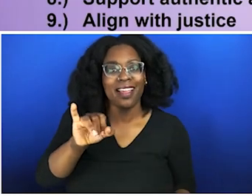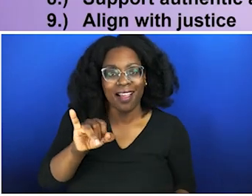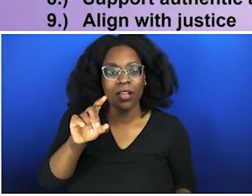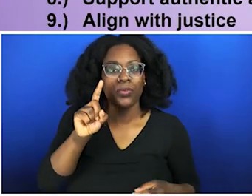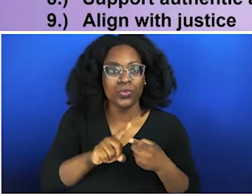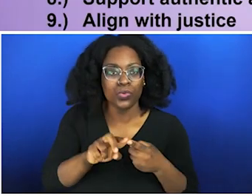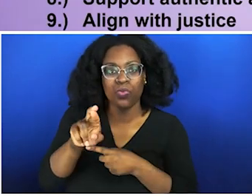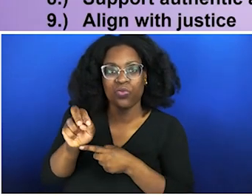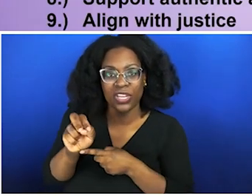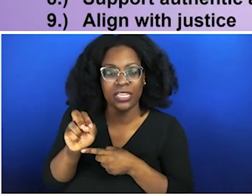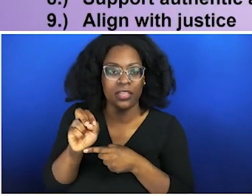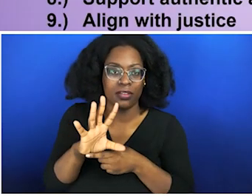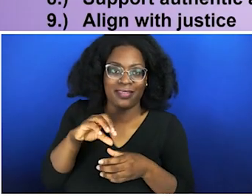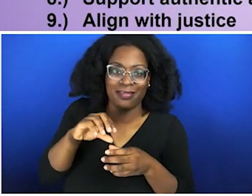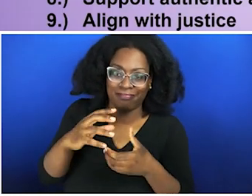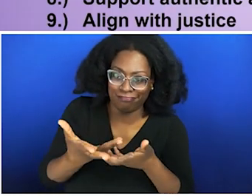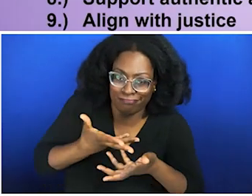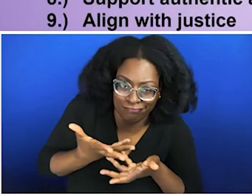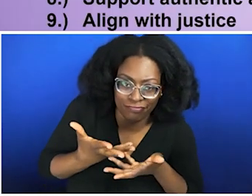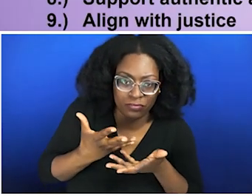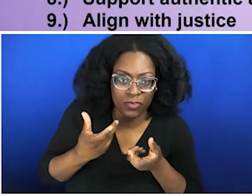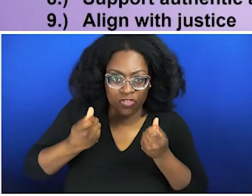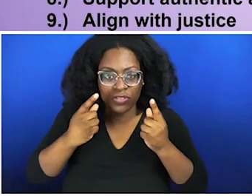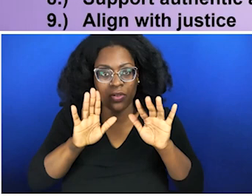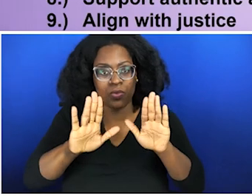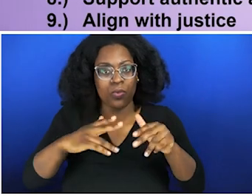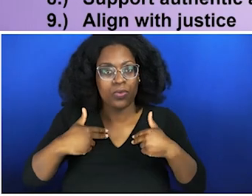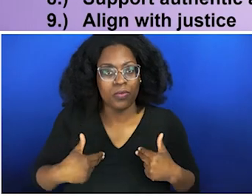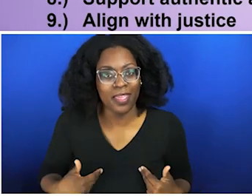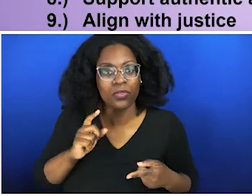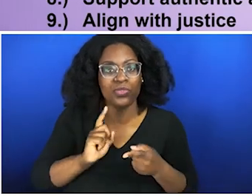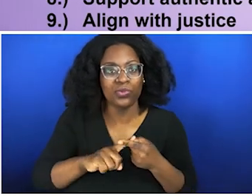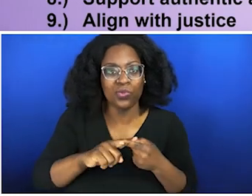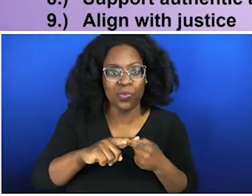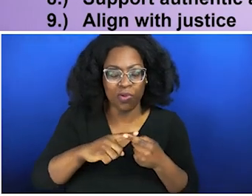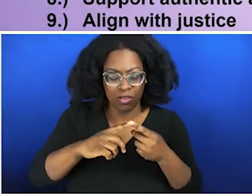to continue to decolonize from the conditioning and the brainwashing of living in a White